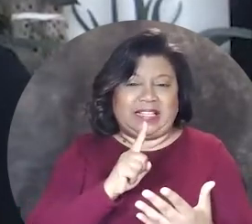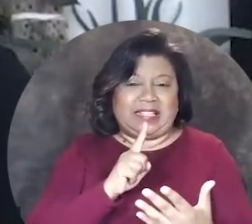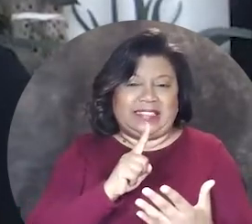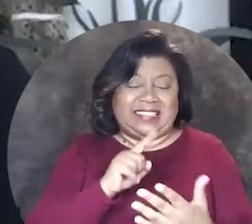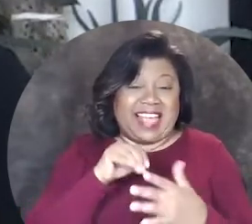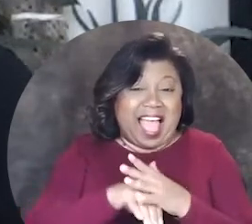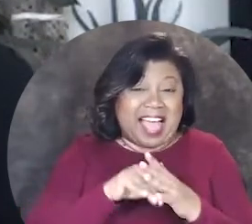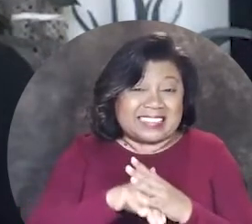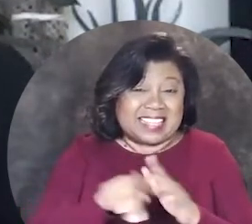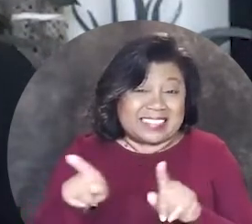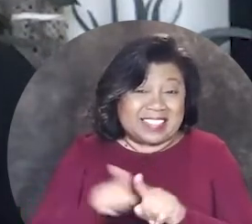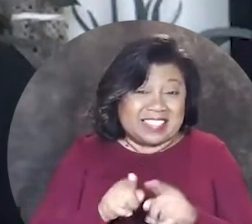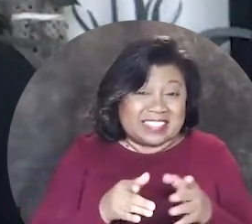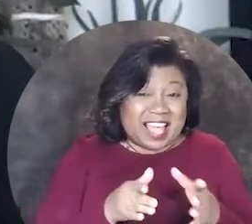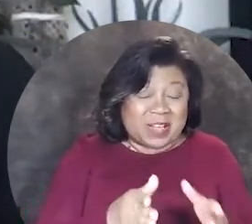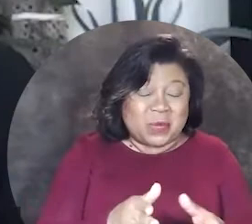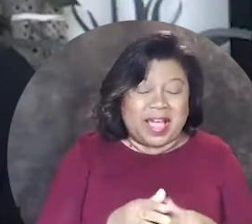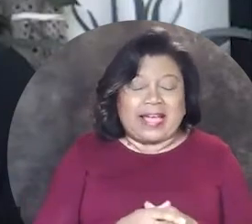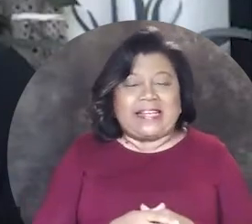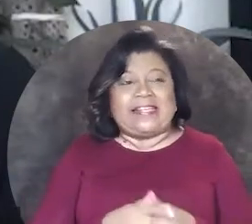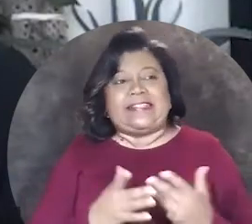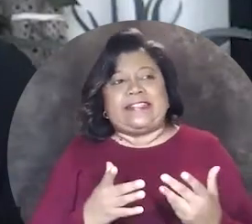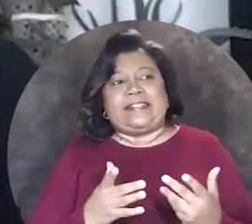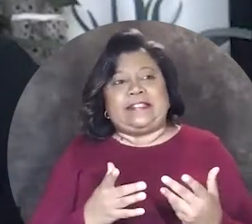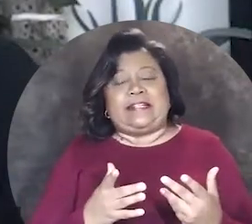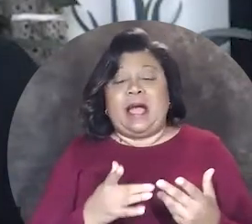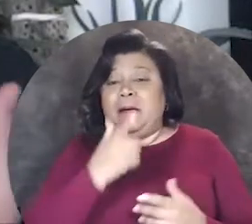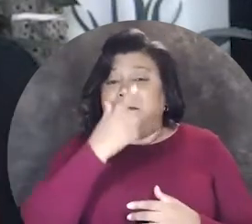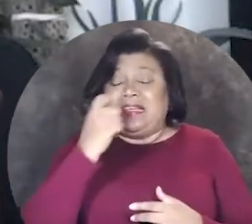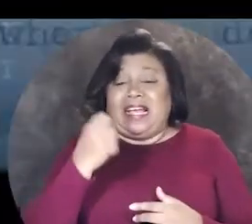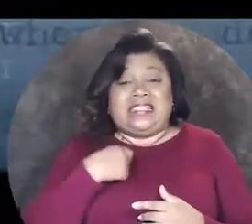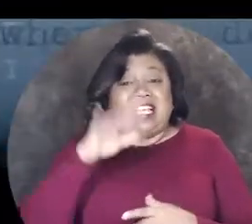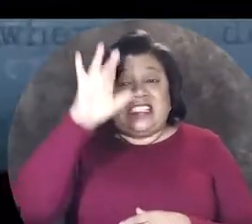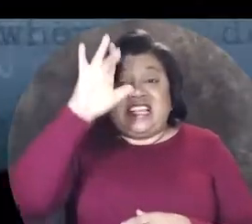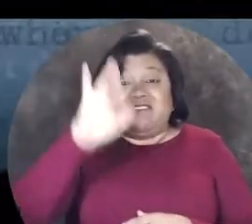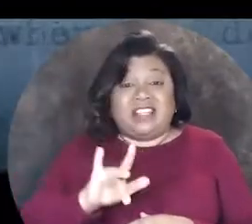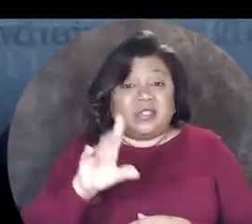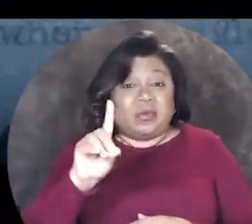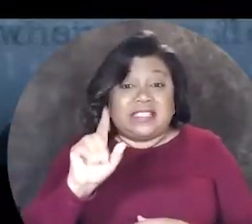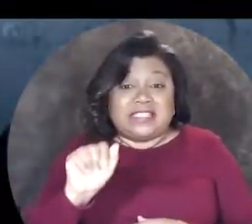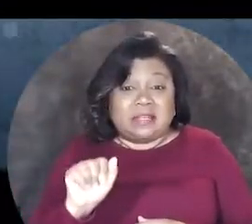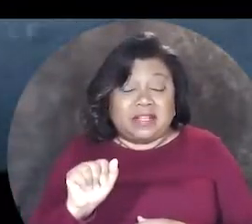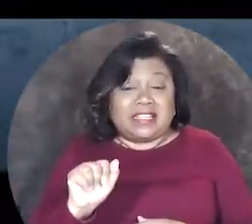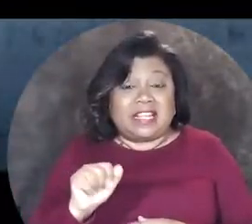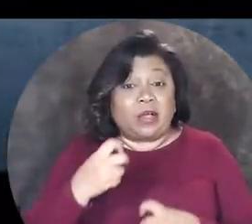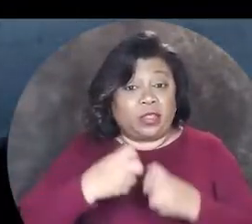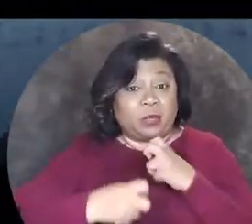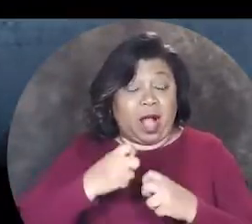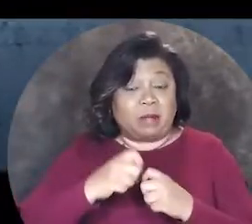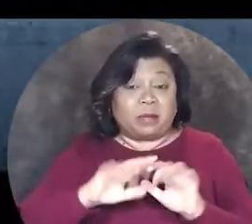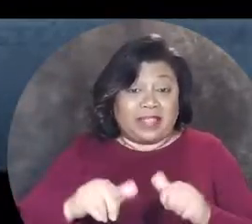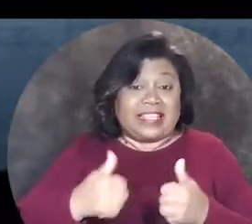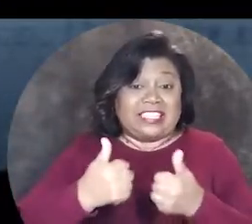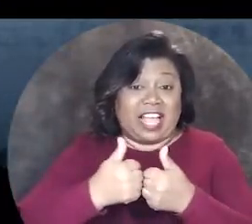are related to access in the same way, because it's an invisible disability, the problem and the